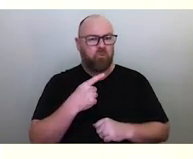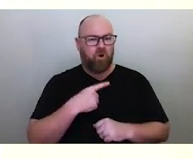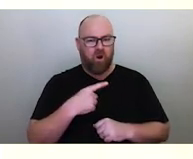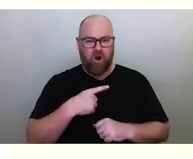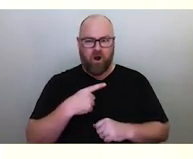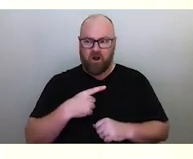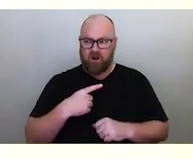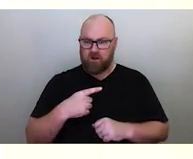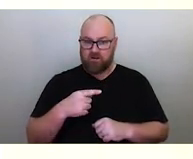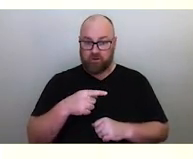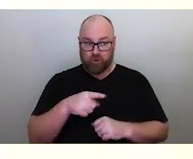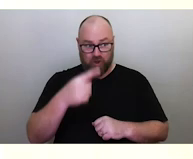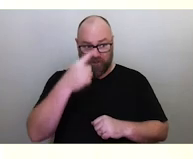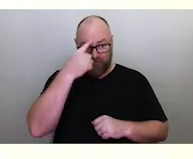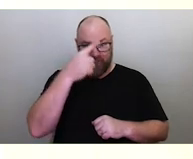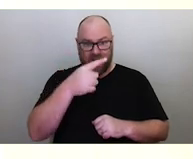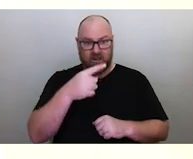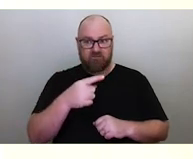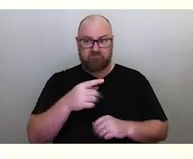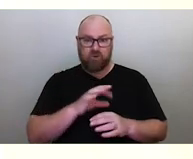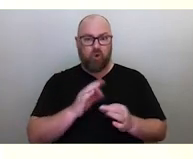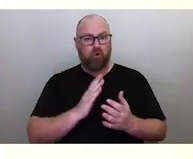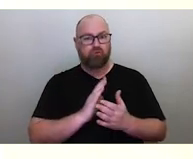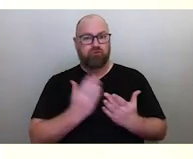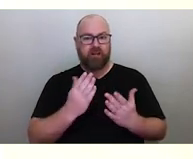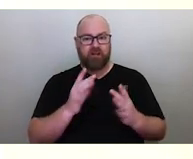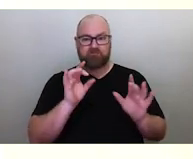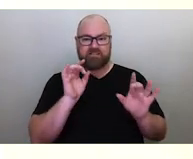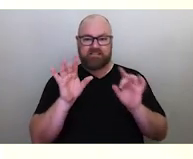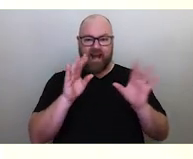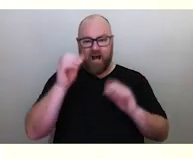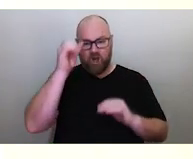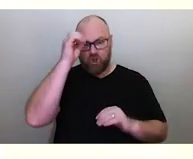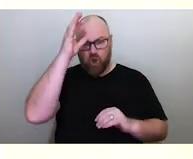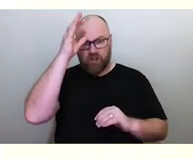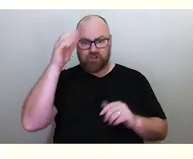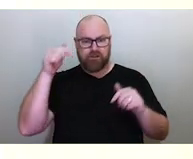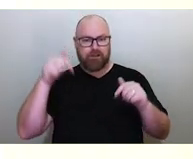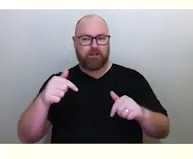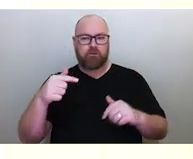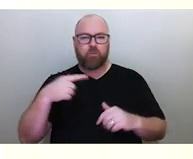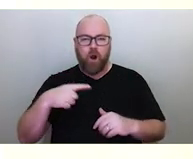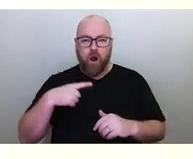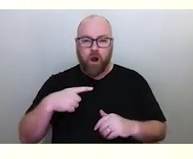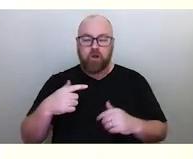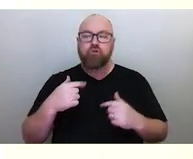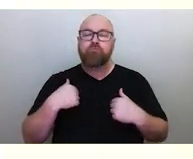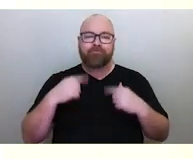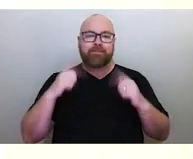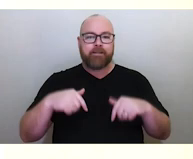people think that there is no real astronomy or star knowledge here?' And it set me on a pathway to be where I am today.